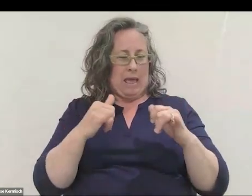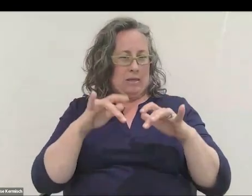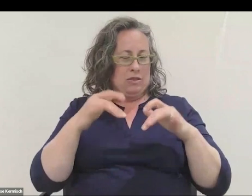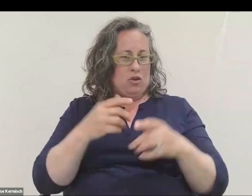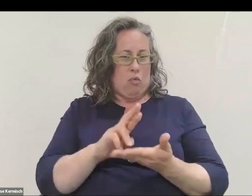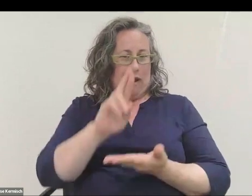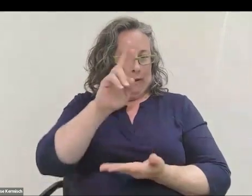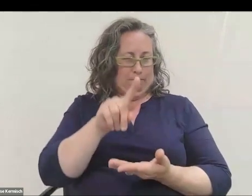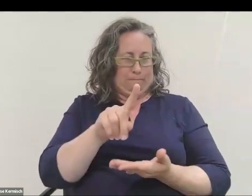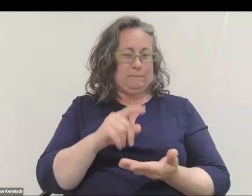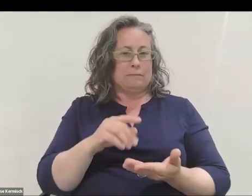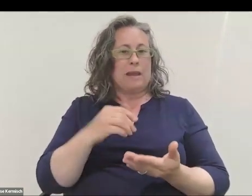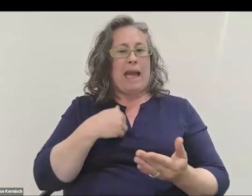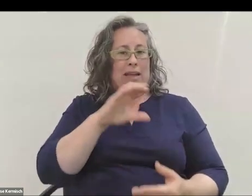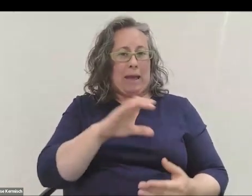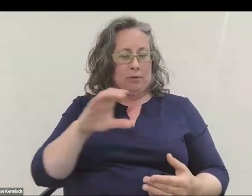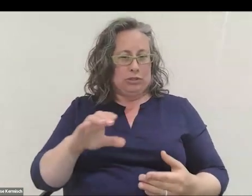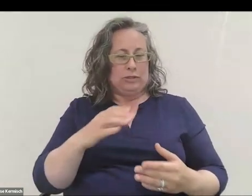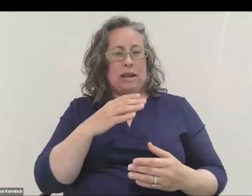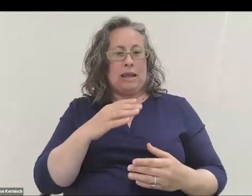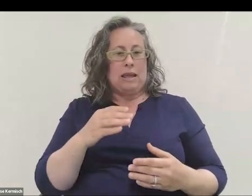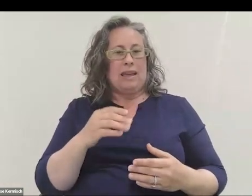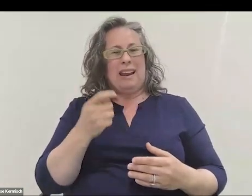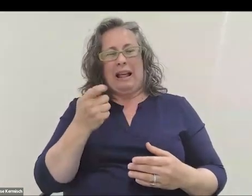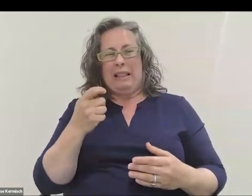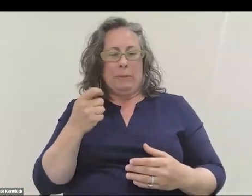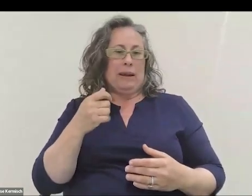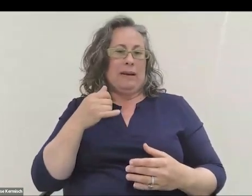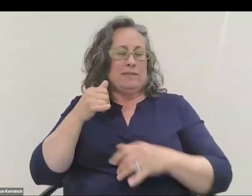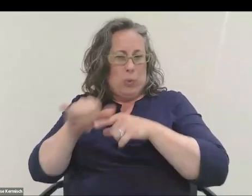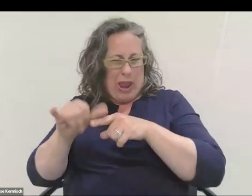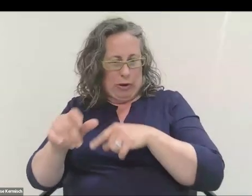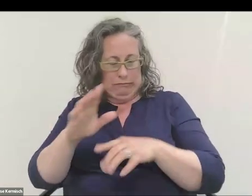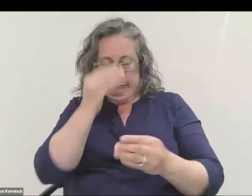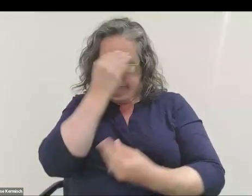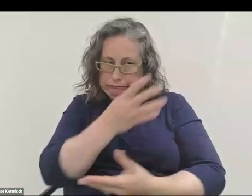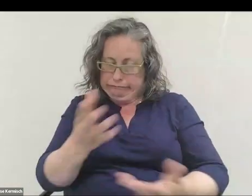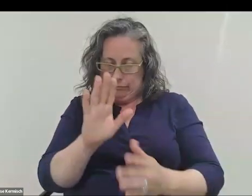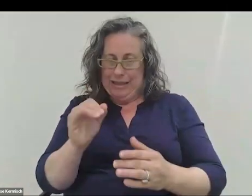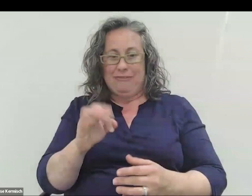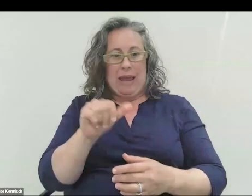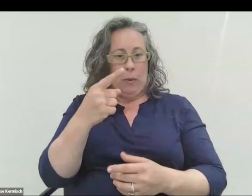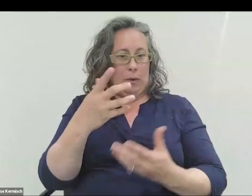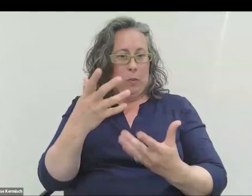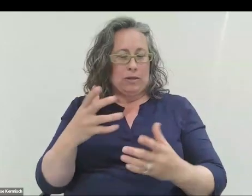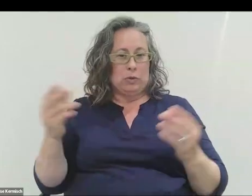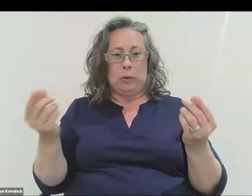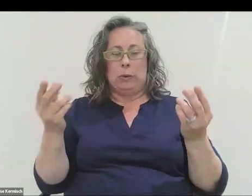There is captured in the ambient audio some mild swearing, if anyone wants to mute their ears temporarily.